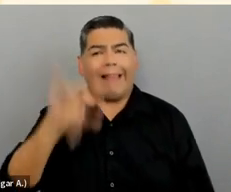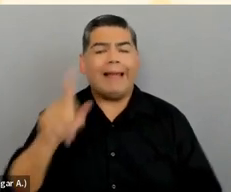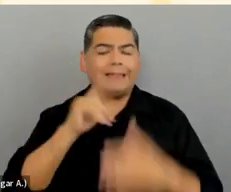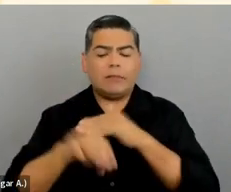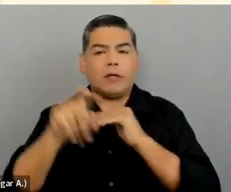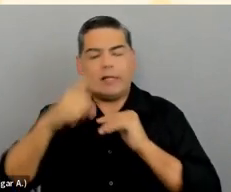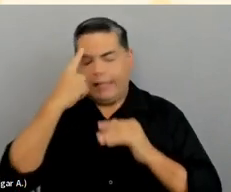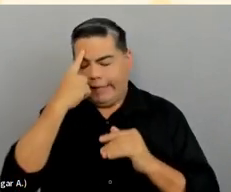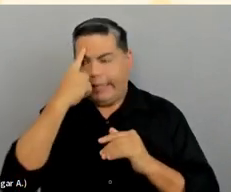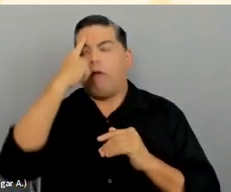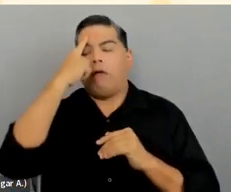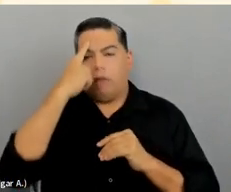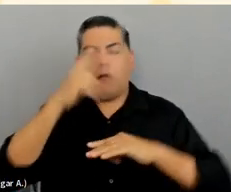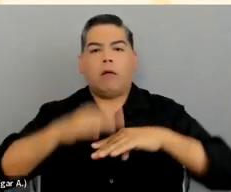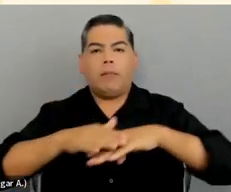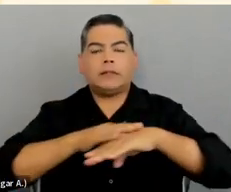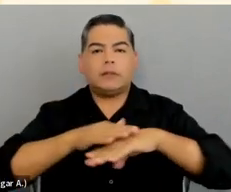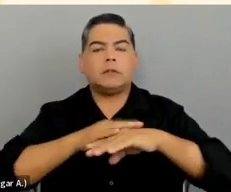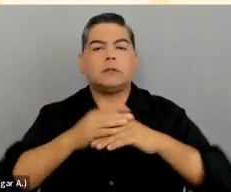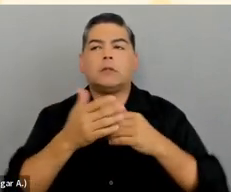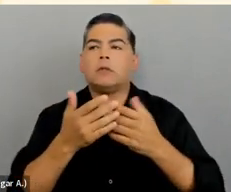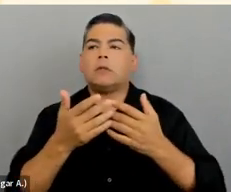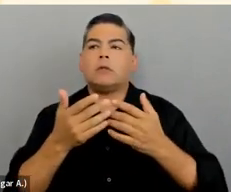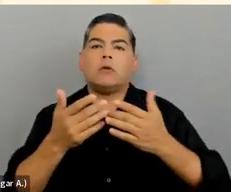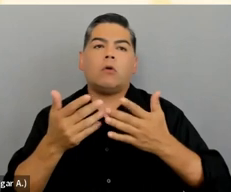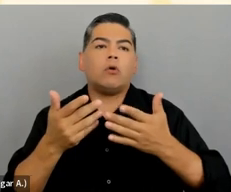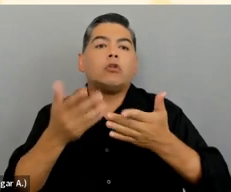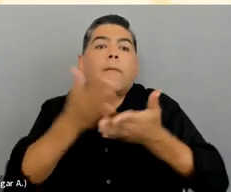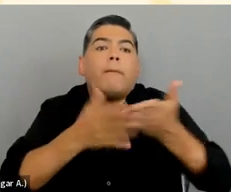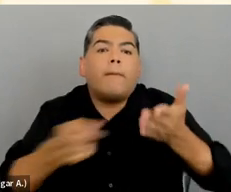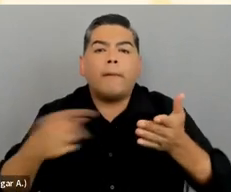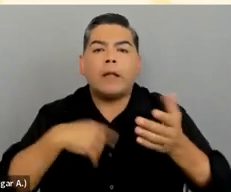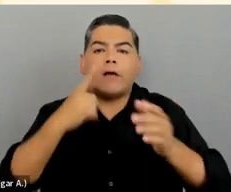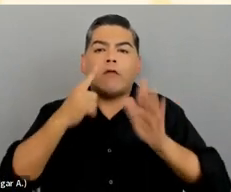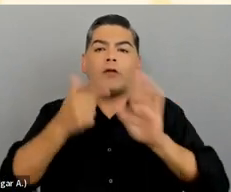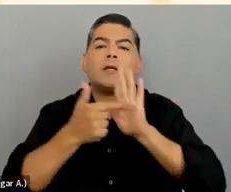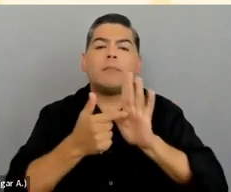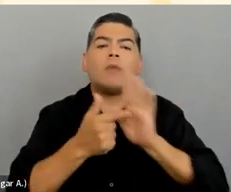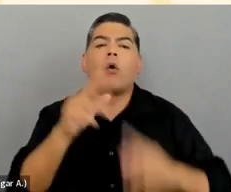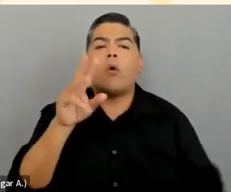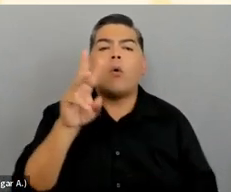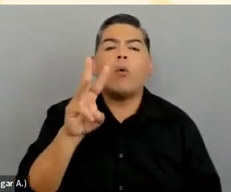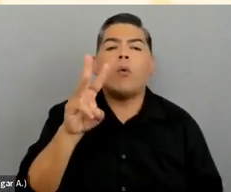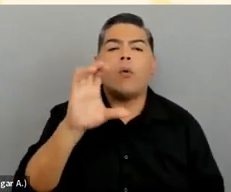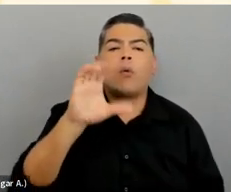Many of the presenters today have talked about WCAG, the Web Content Accessibility Guidelines,